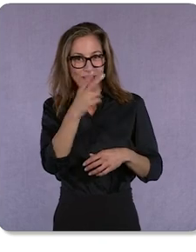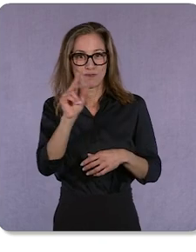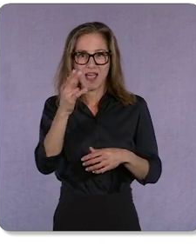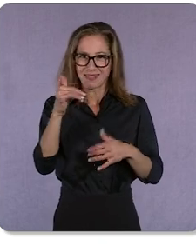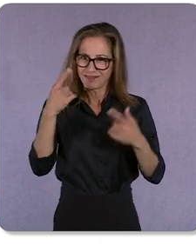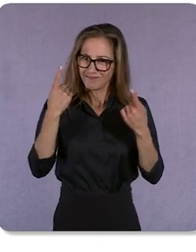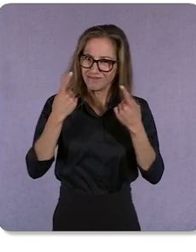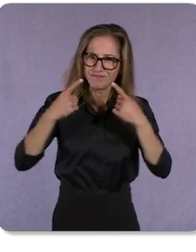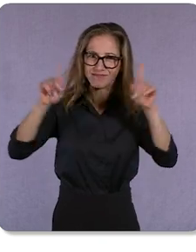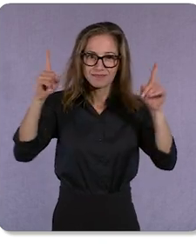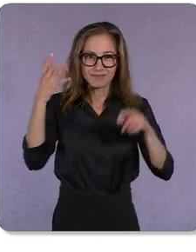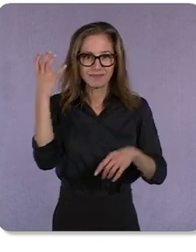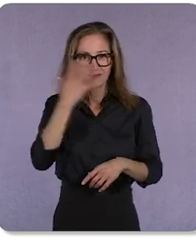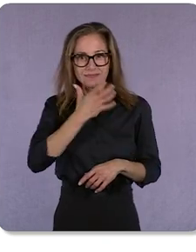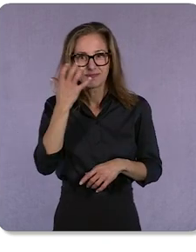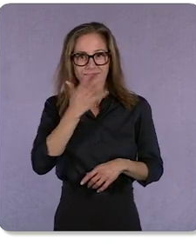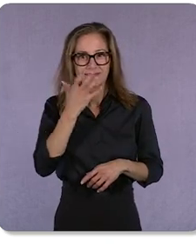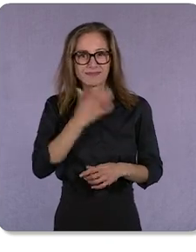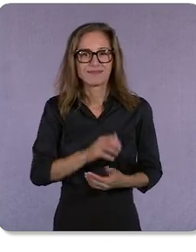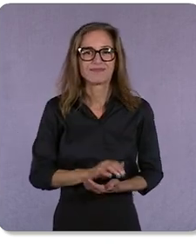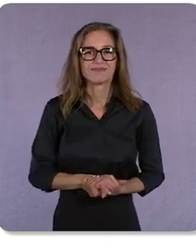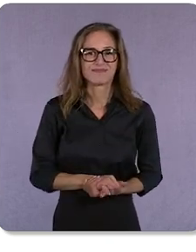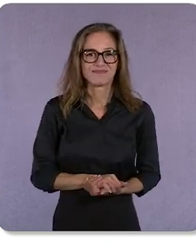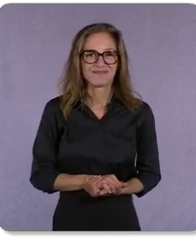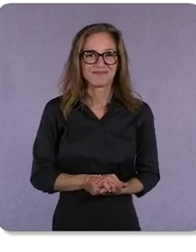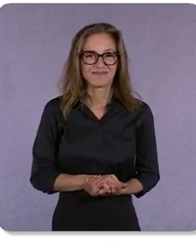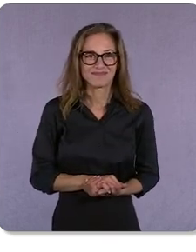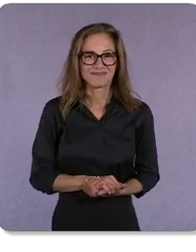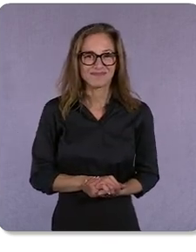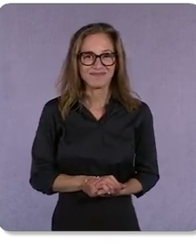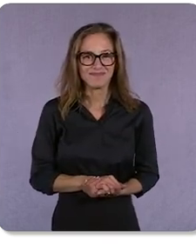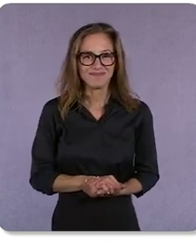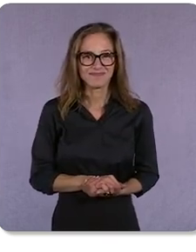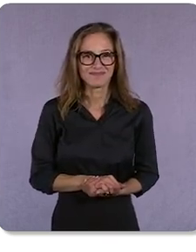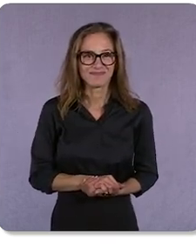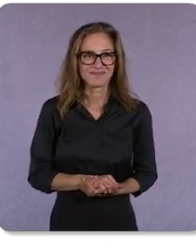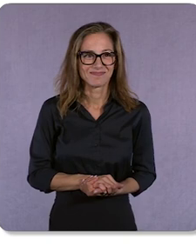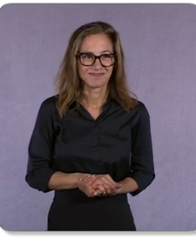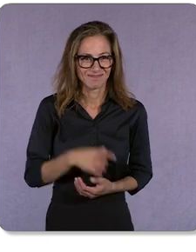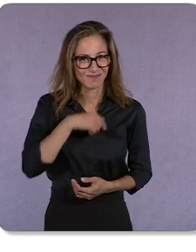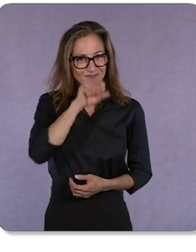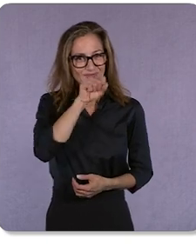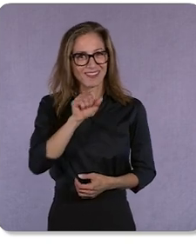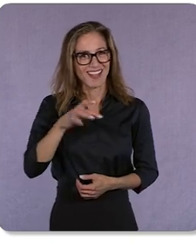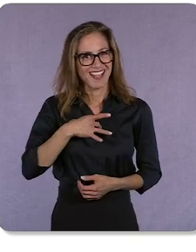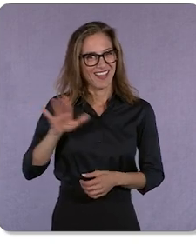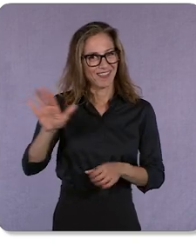And, in fact, in seeing this, I really liked their shoes and I appreciated their